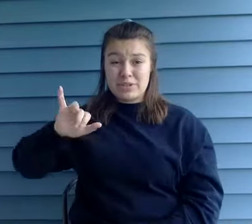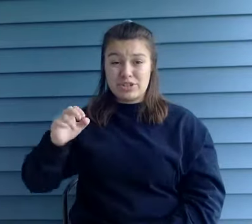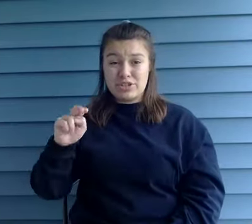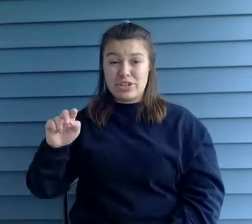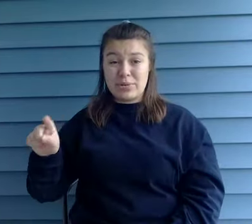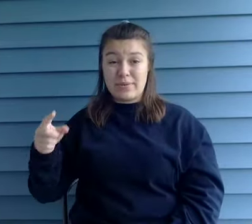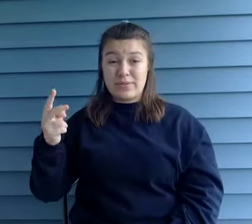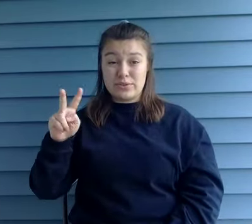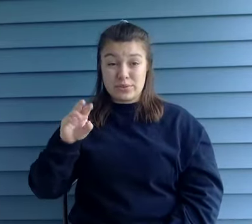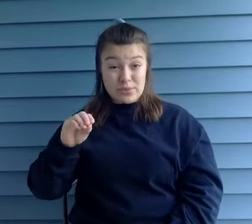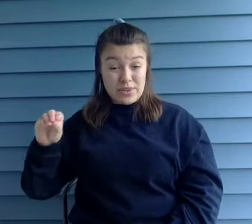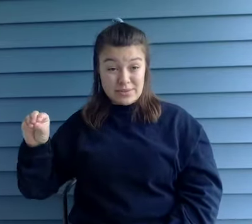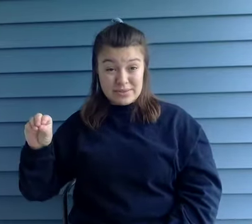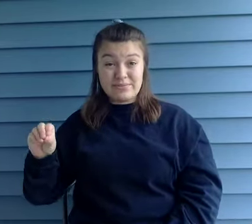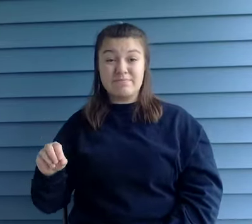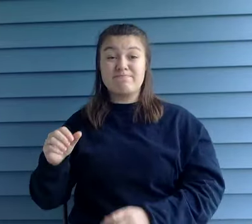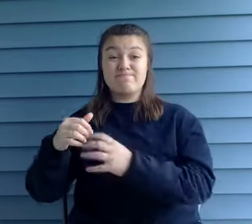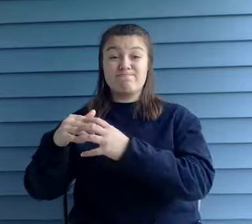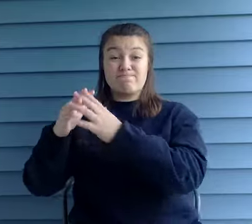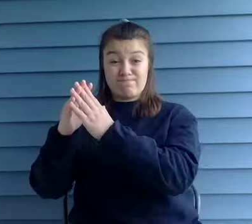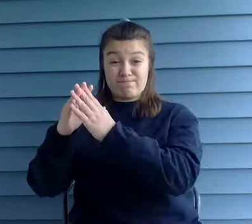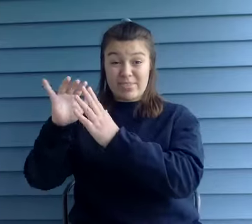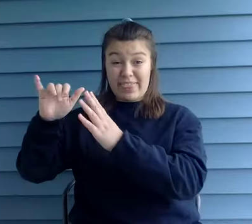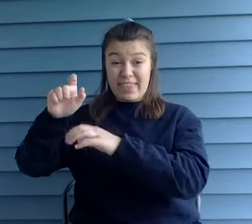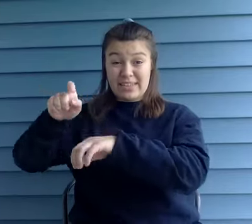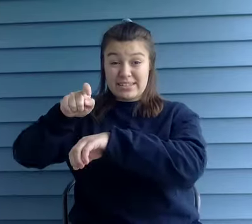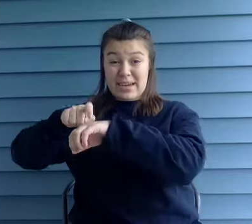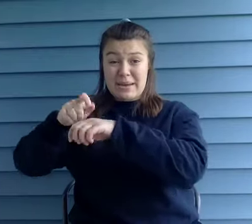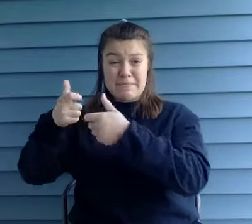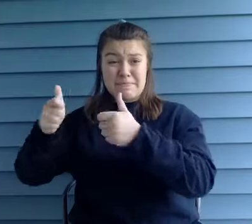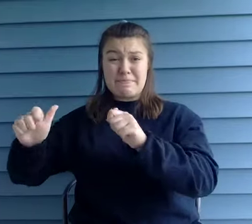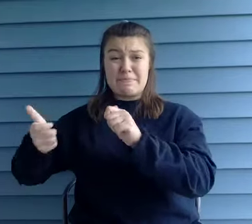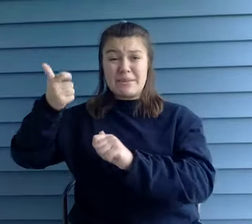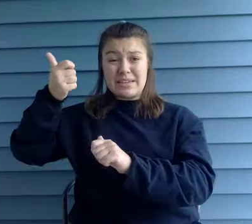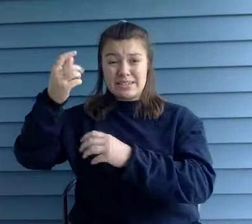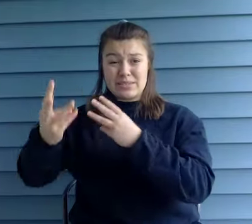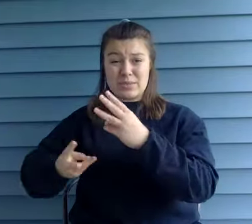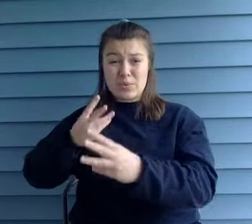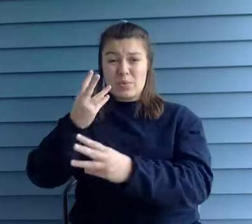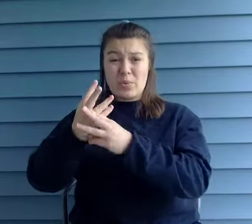swinging bell in the world. It remains one of 20 peace bells scattered around